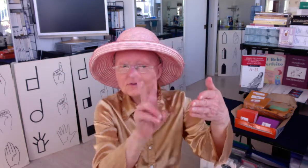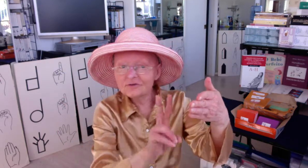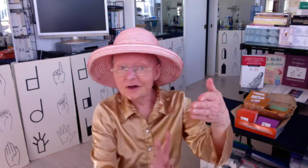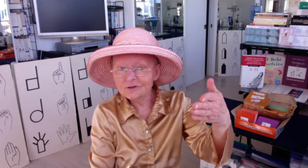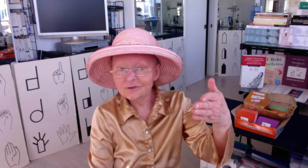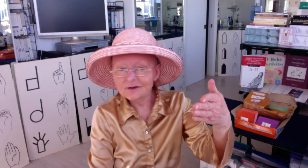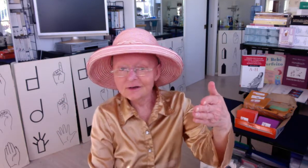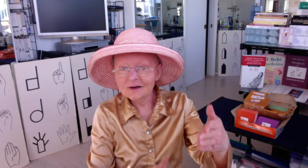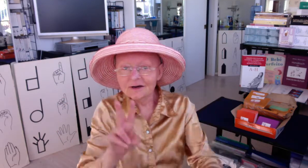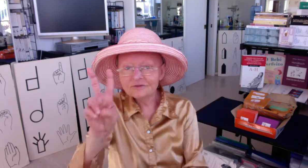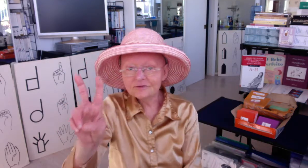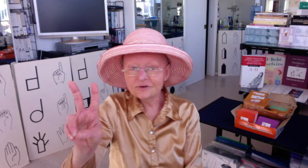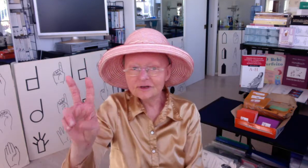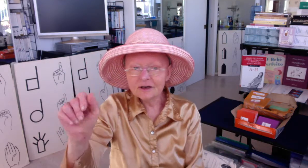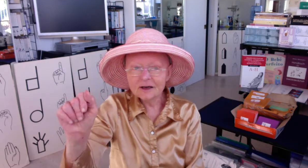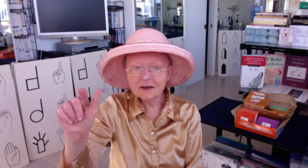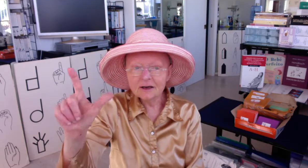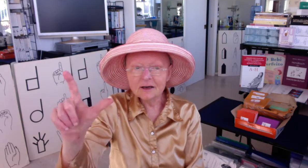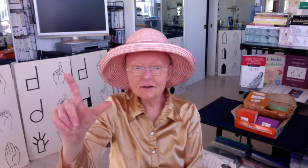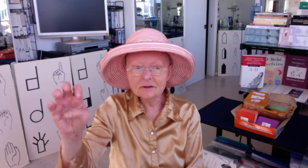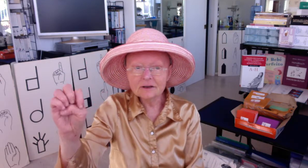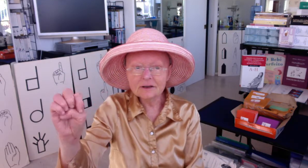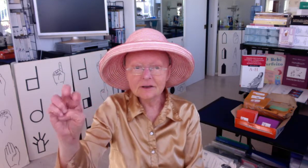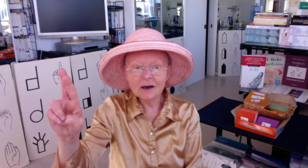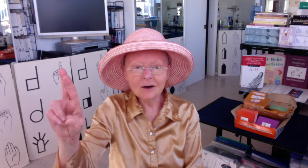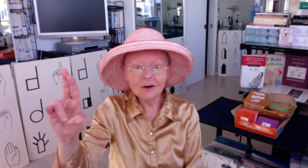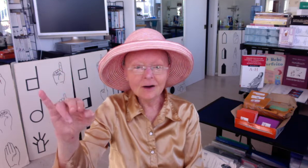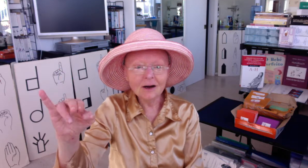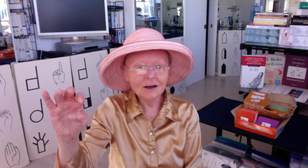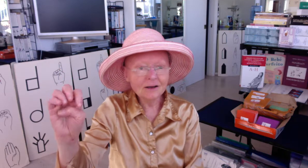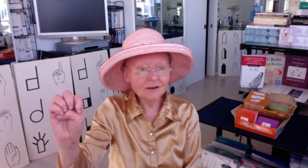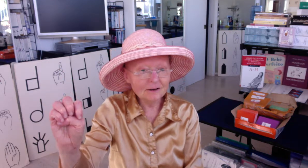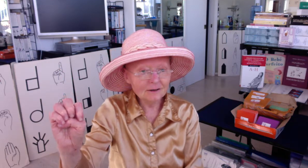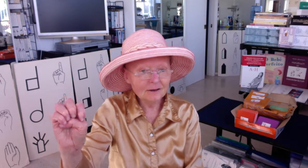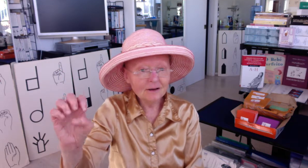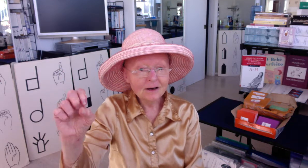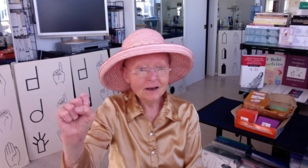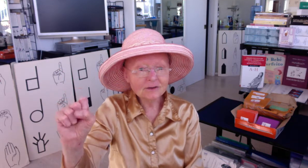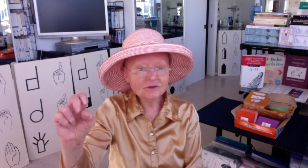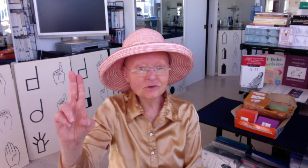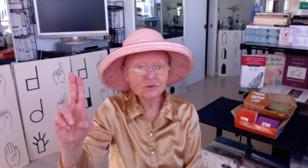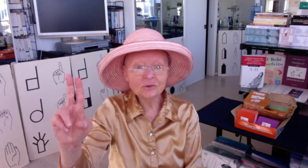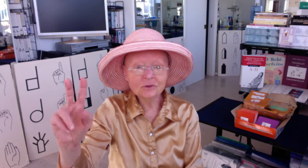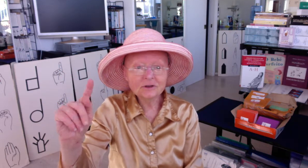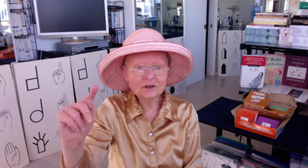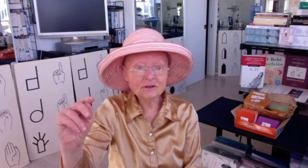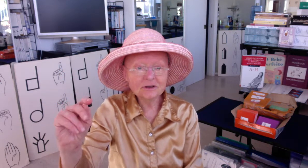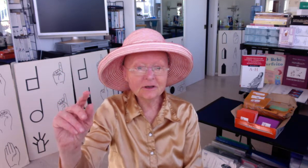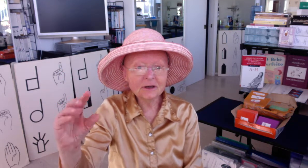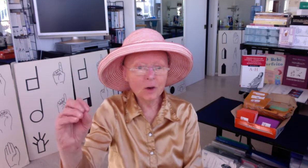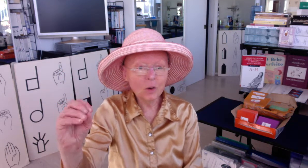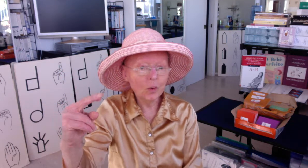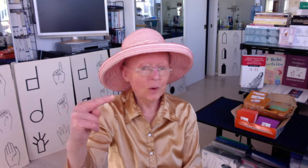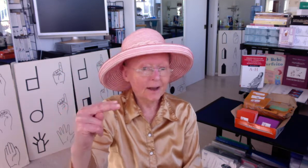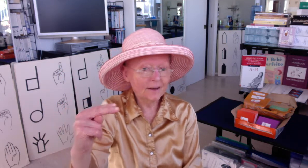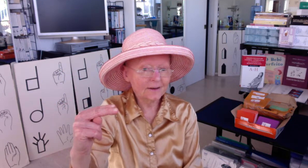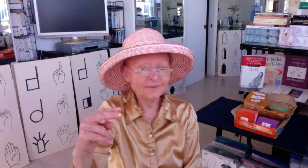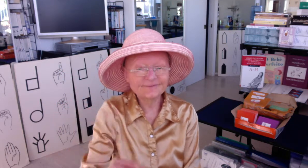Valerie V-A-L-E R-I-E S-U- T-T-O-N